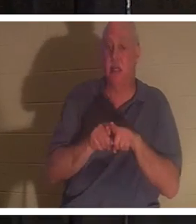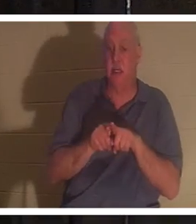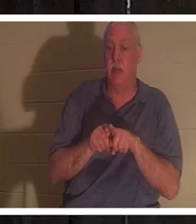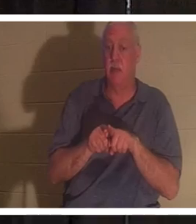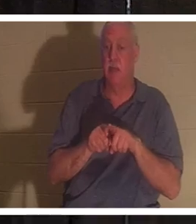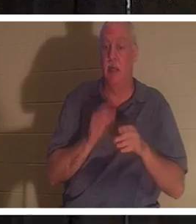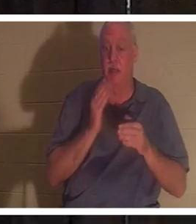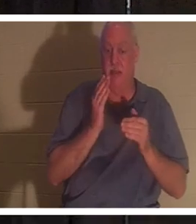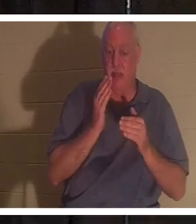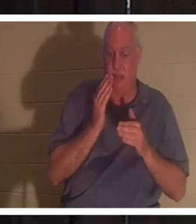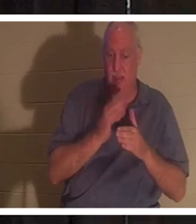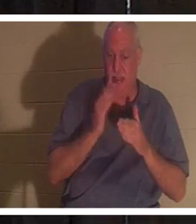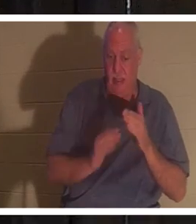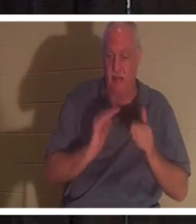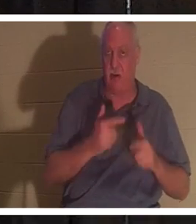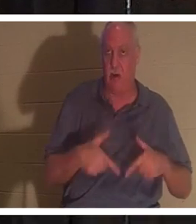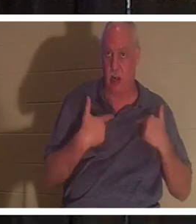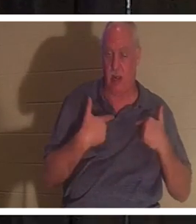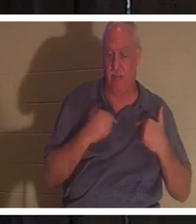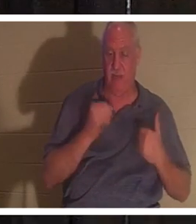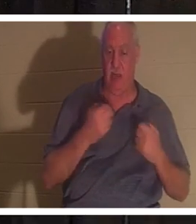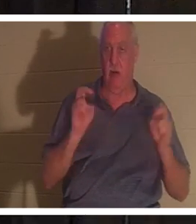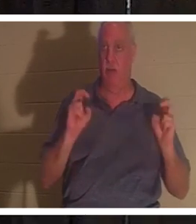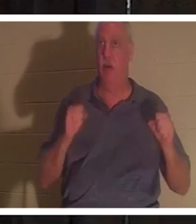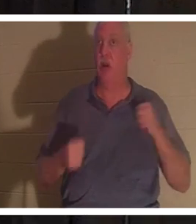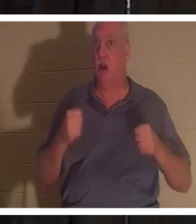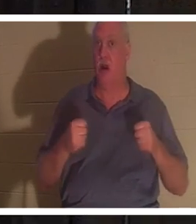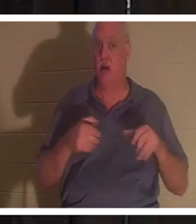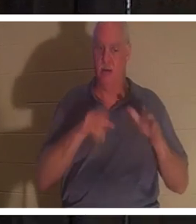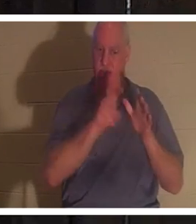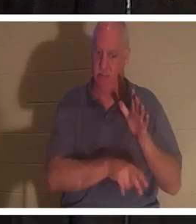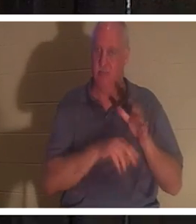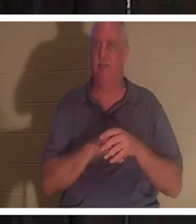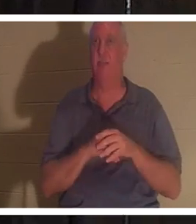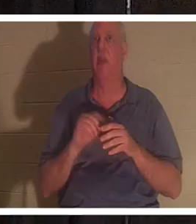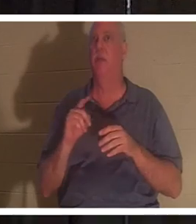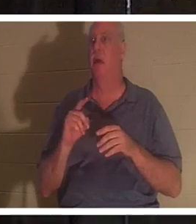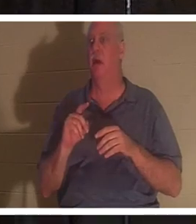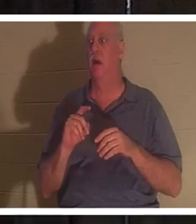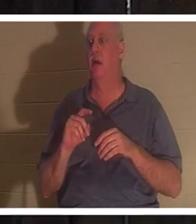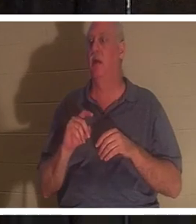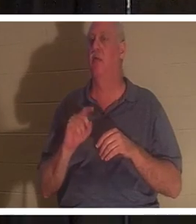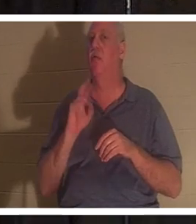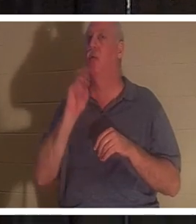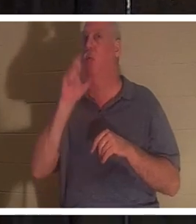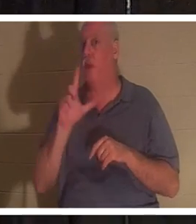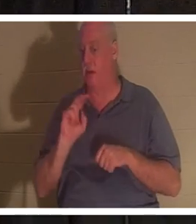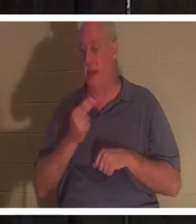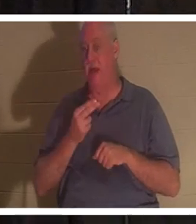our lives. Our car is put in the ground, but the real us, lives on, whether you're a Christian